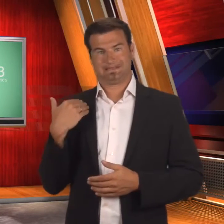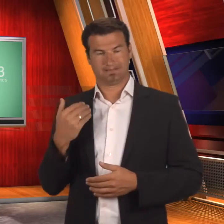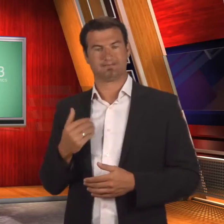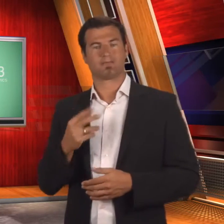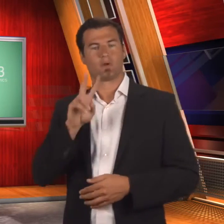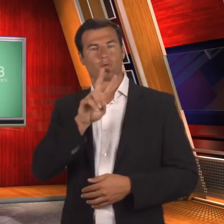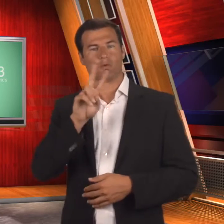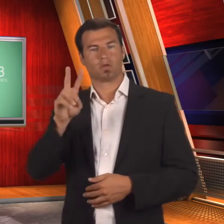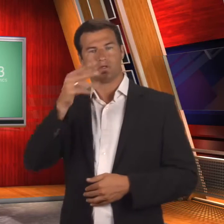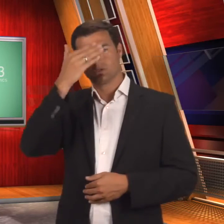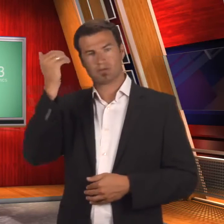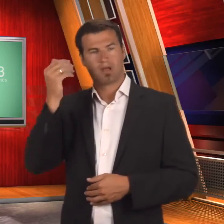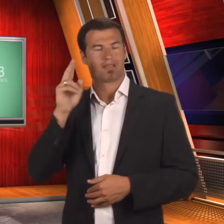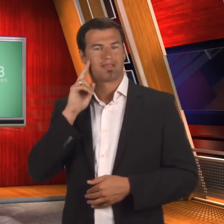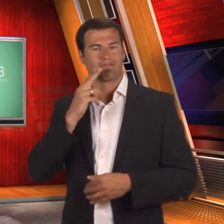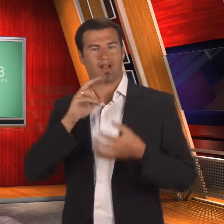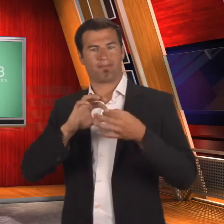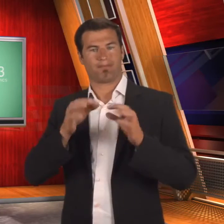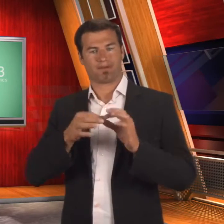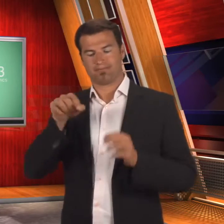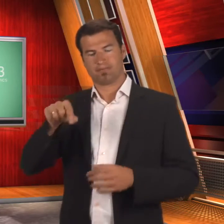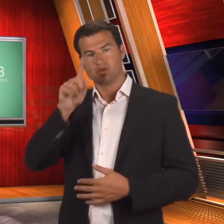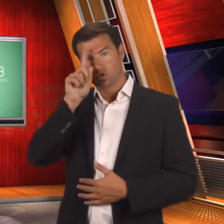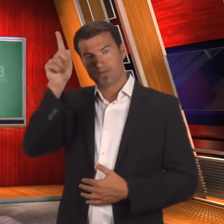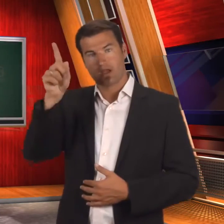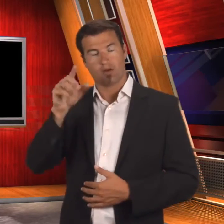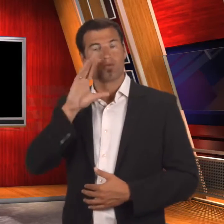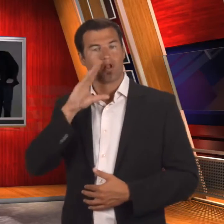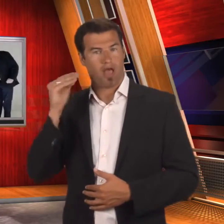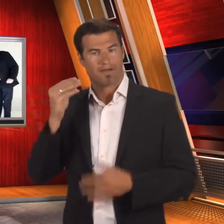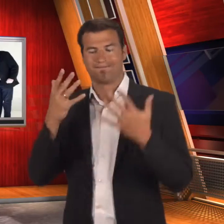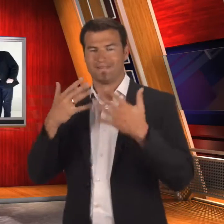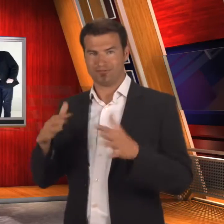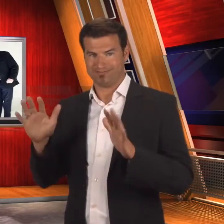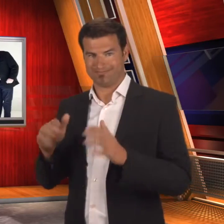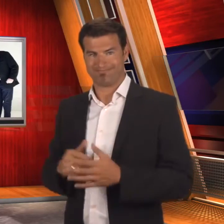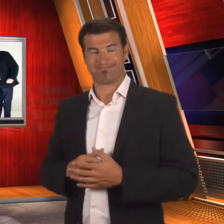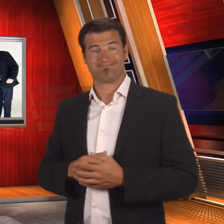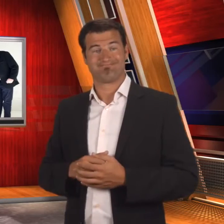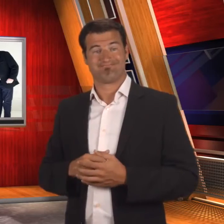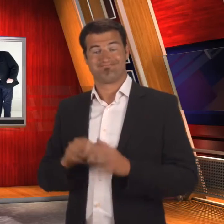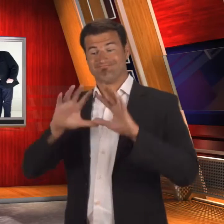The recent of the 22nd Summer Deaflympics in